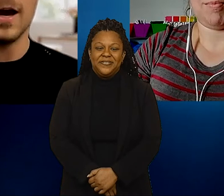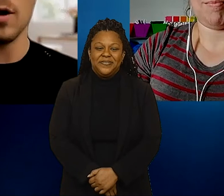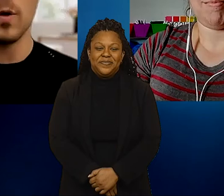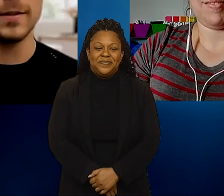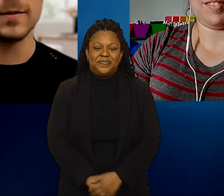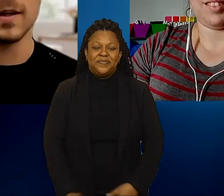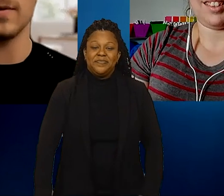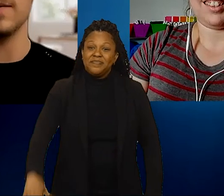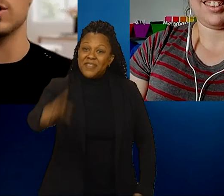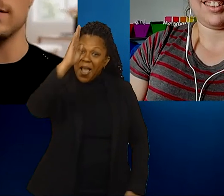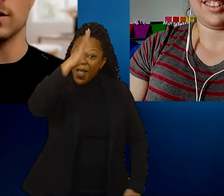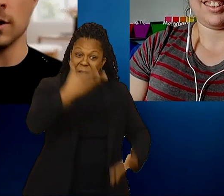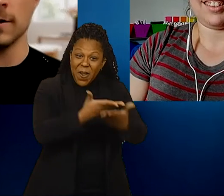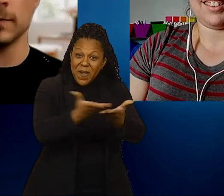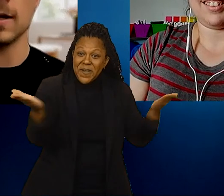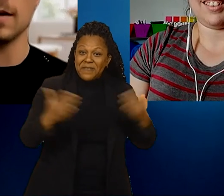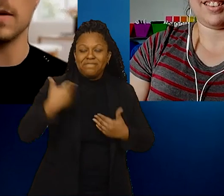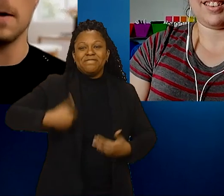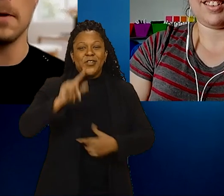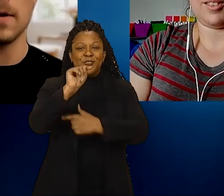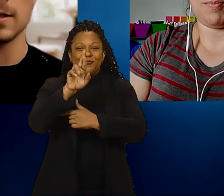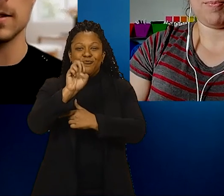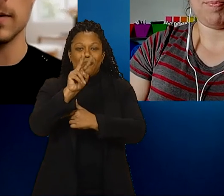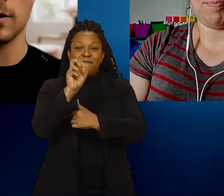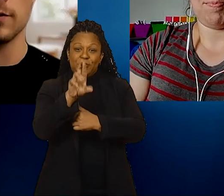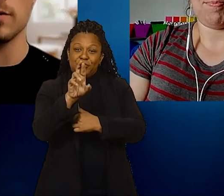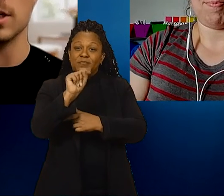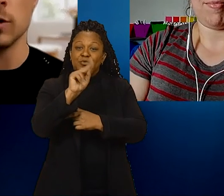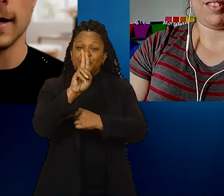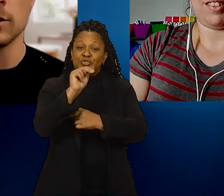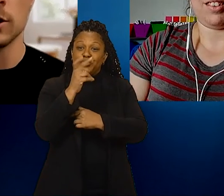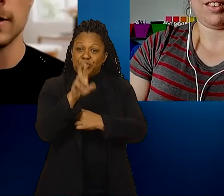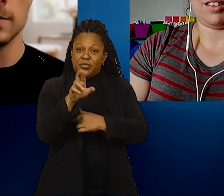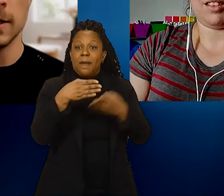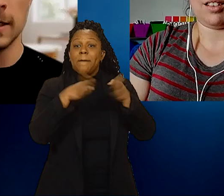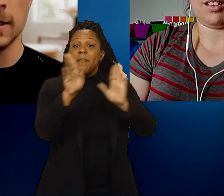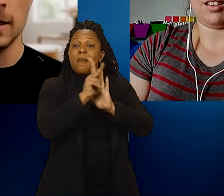Hello everyone. My name is Trevor Turner and I'm the Public Policy Director for the Minnesota Council on Disability.